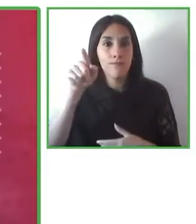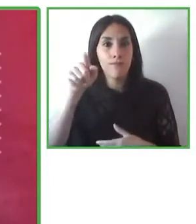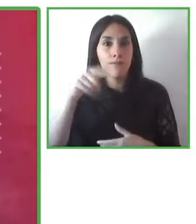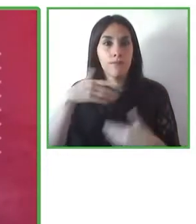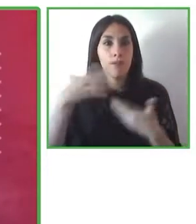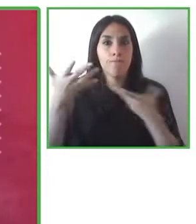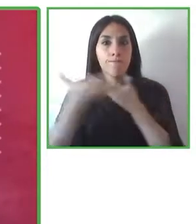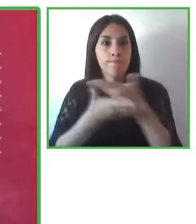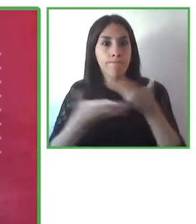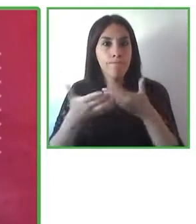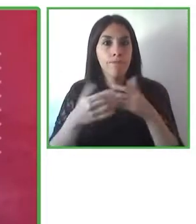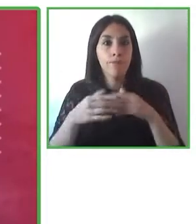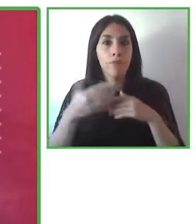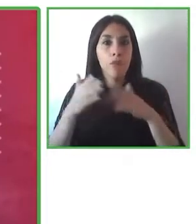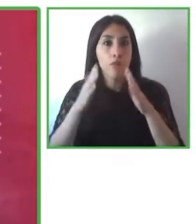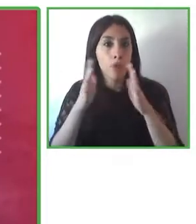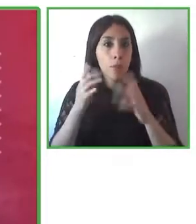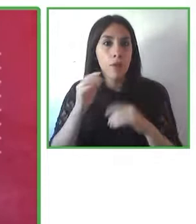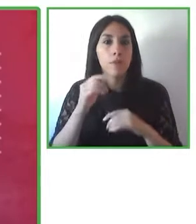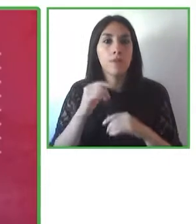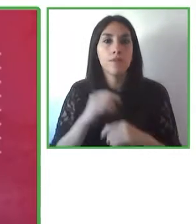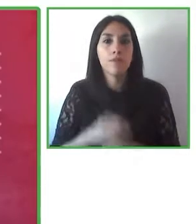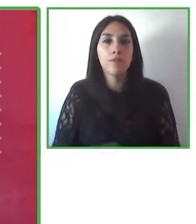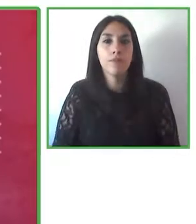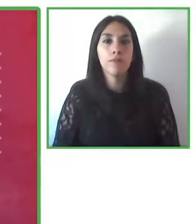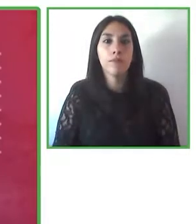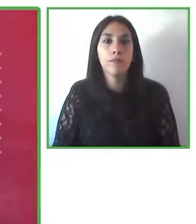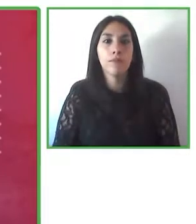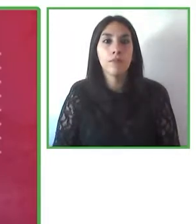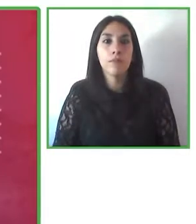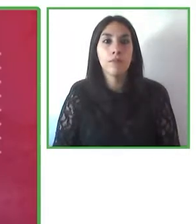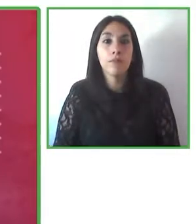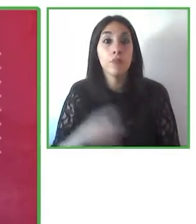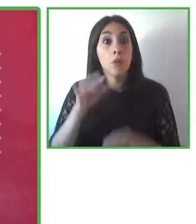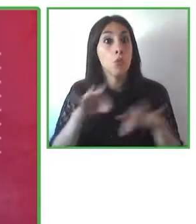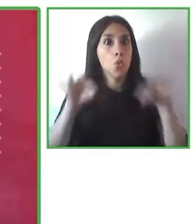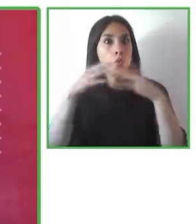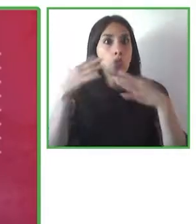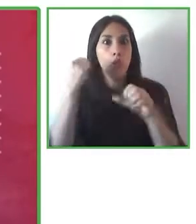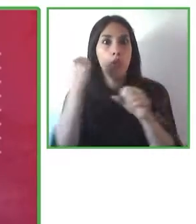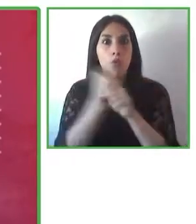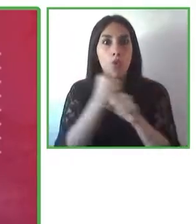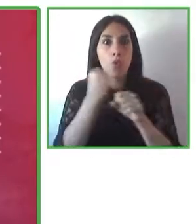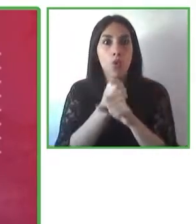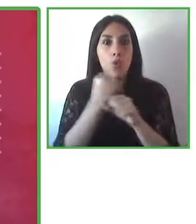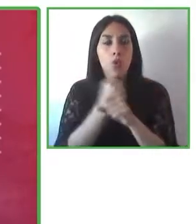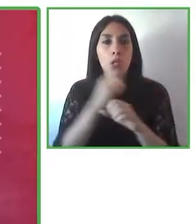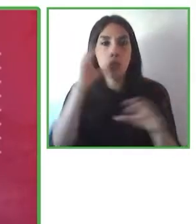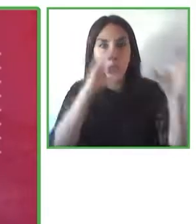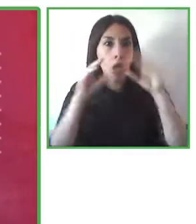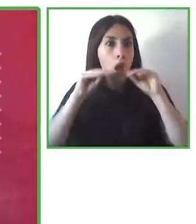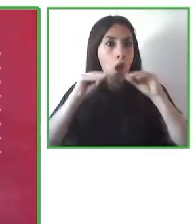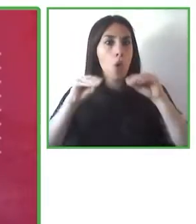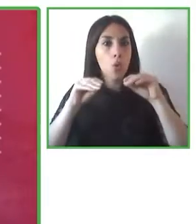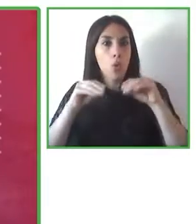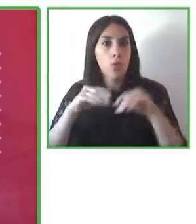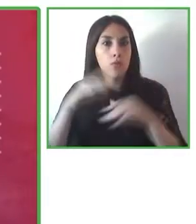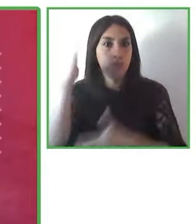fundamental the work that you're doing training public officials on universal accessibility